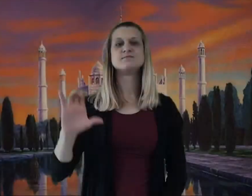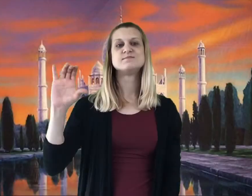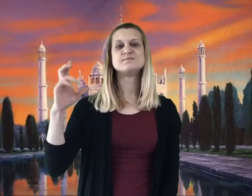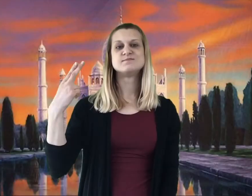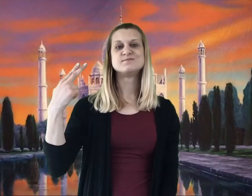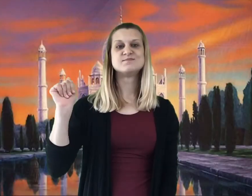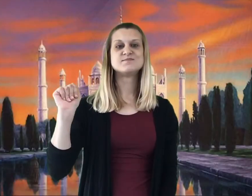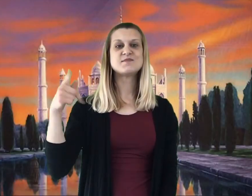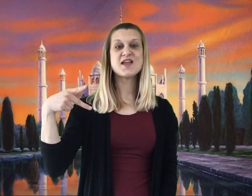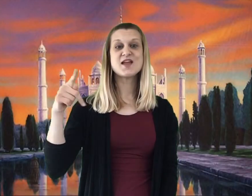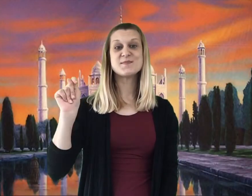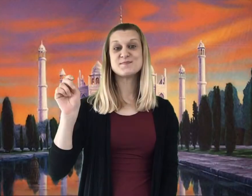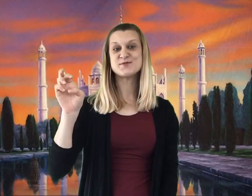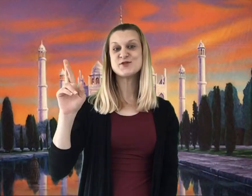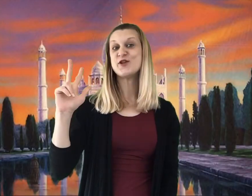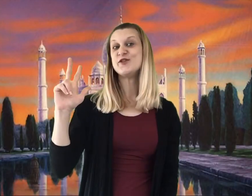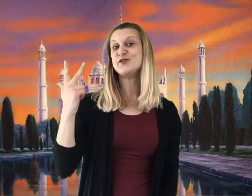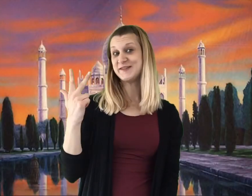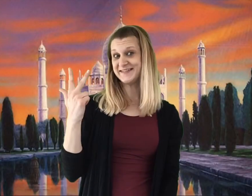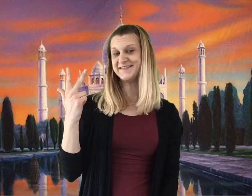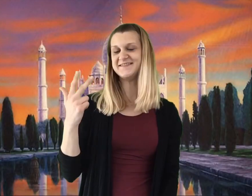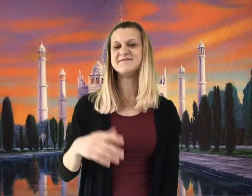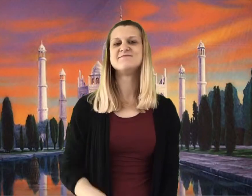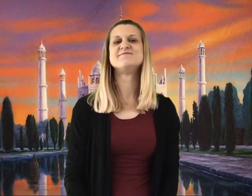Chapter 3: "Mr. Wonka's and the Indian Prince"